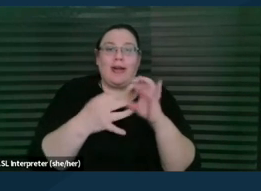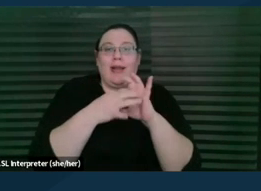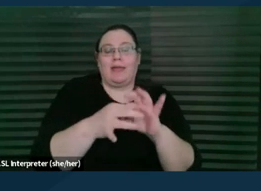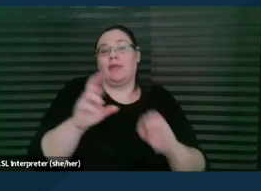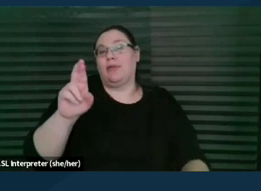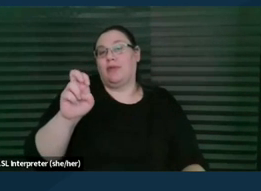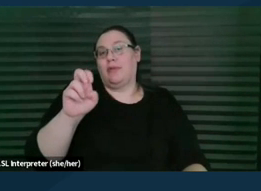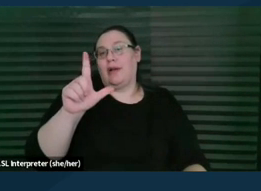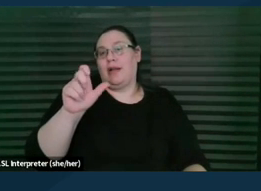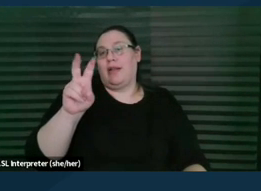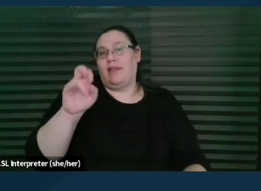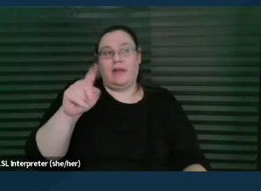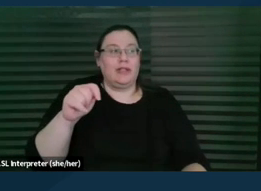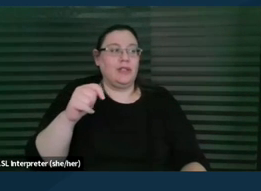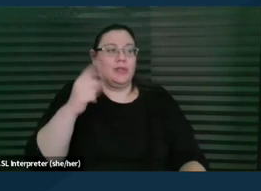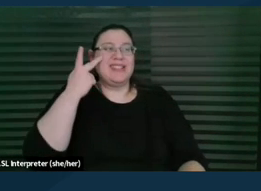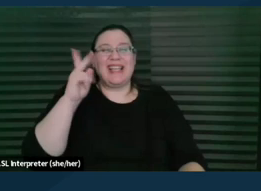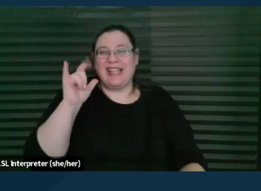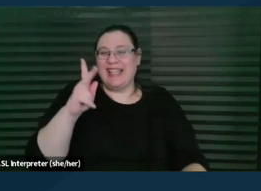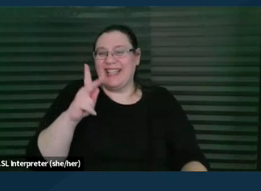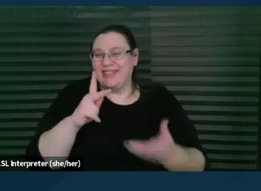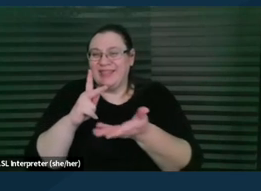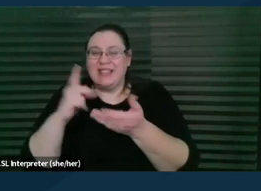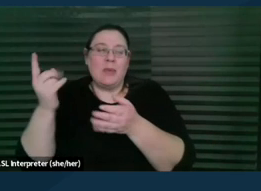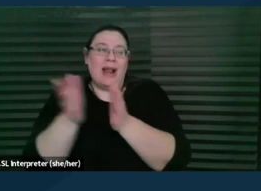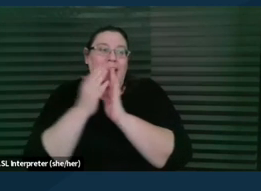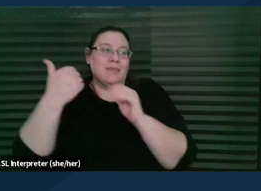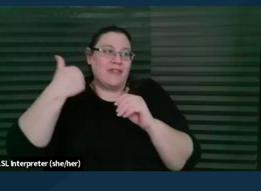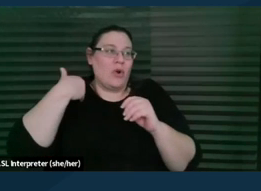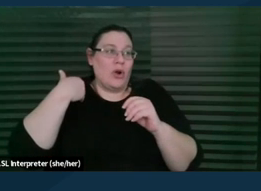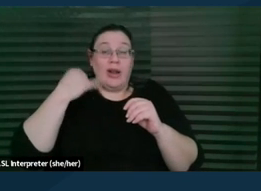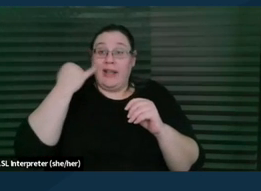So there's a link that's here, and yes, somebody asked earlier on whether we would be sending these slides out.